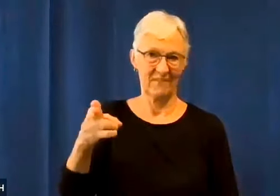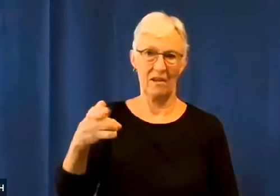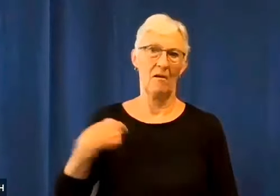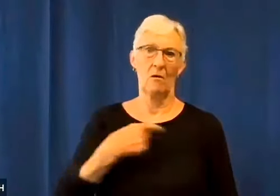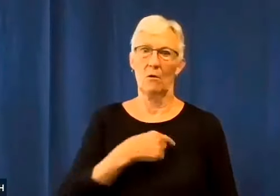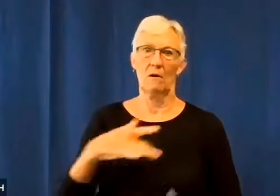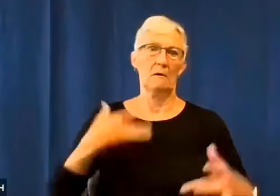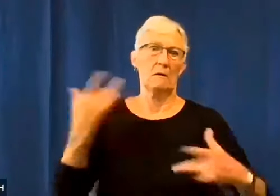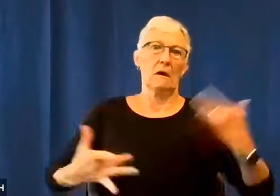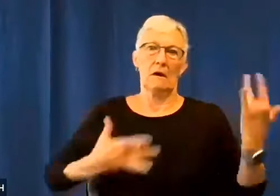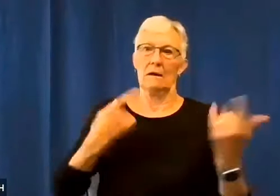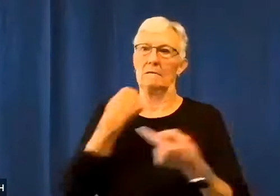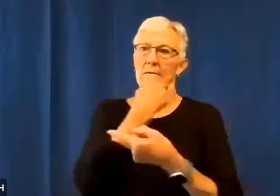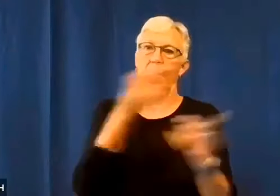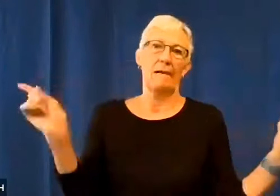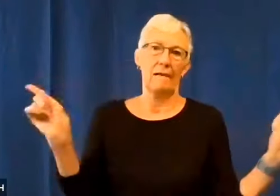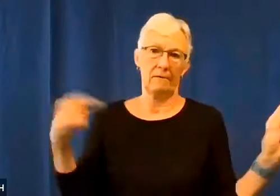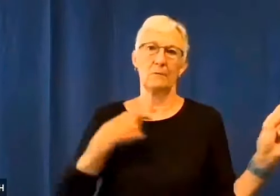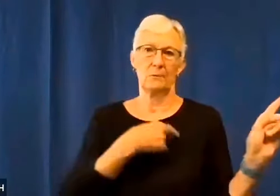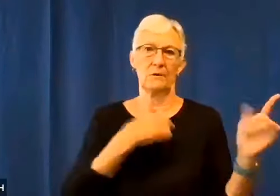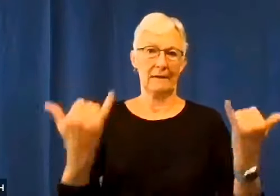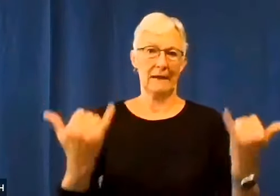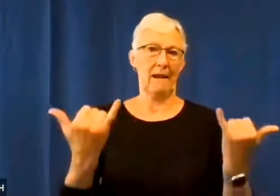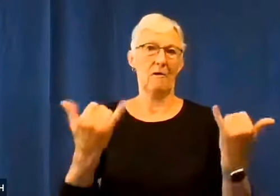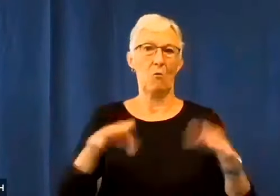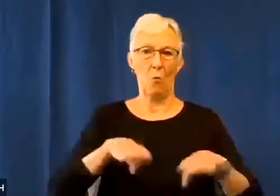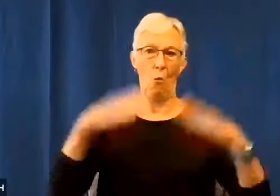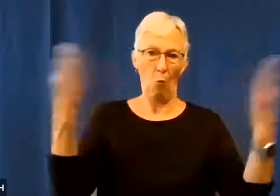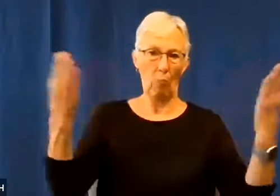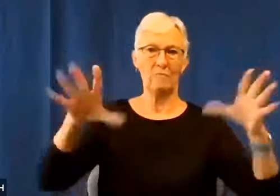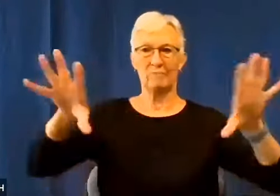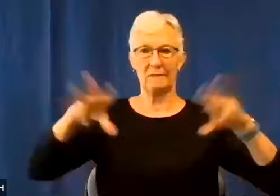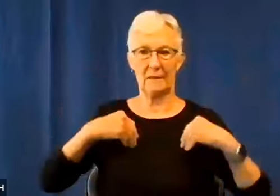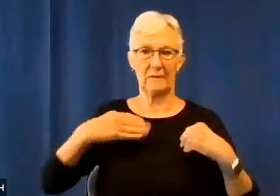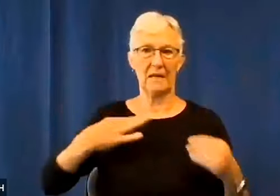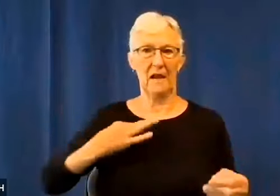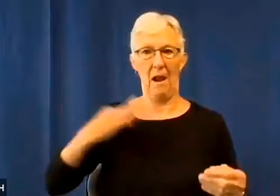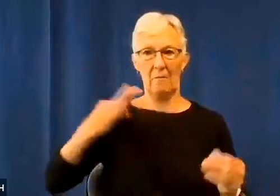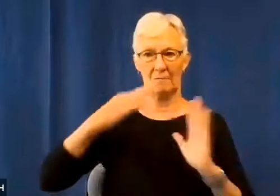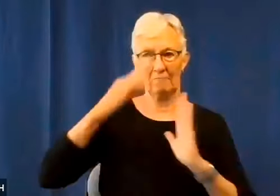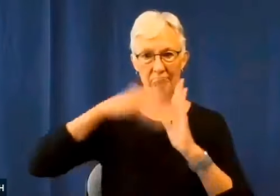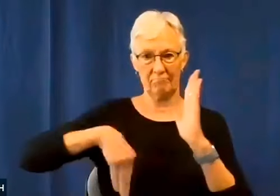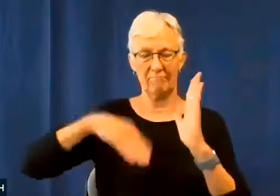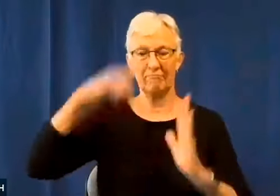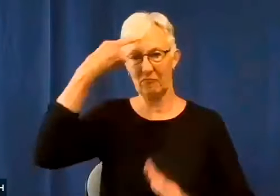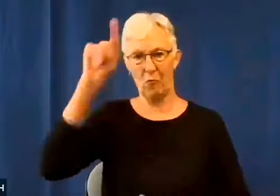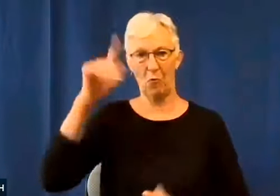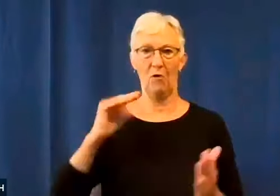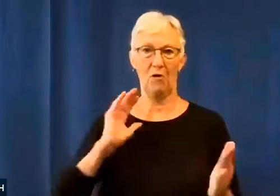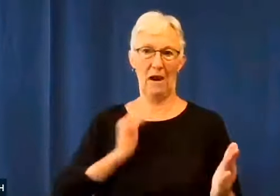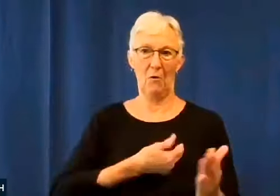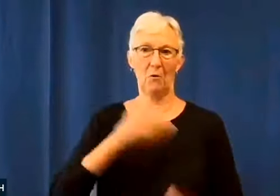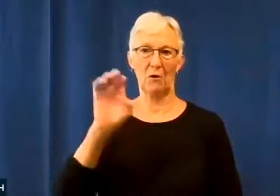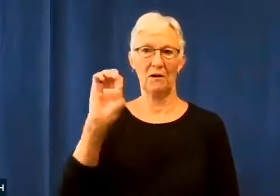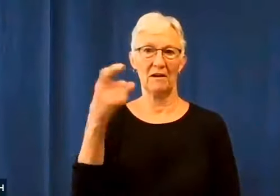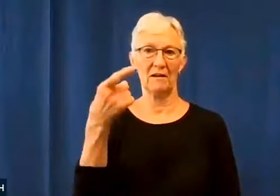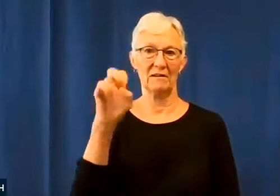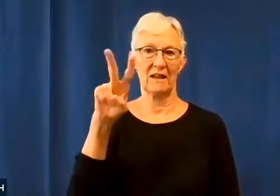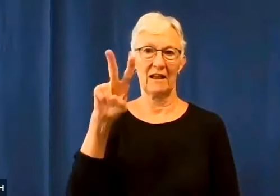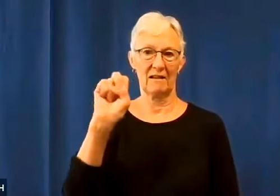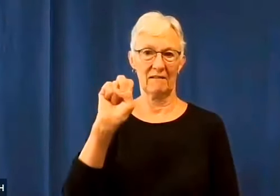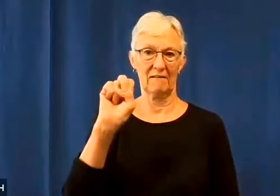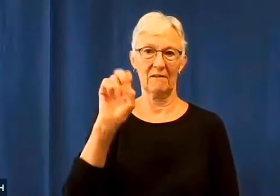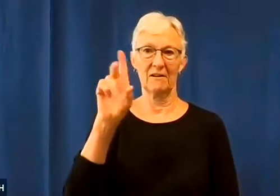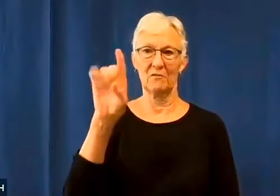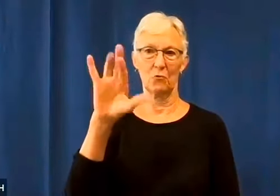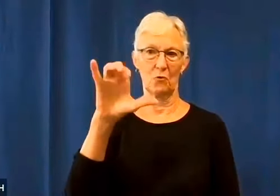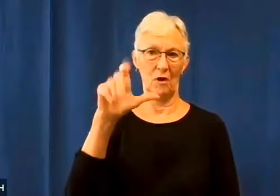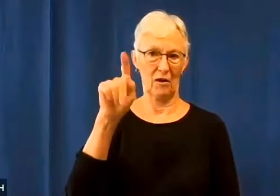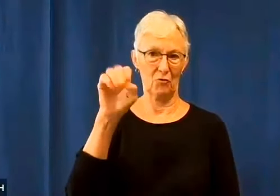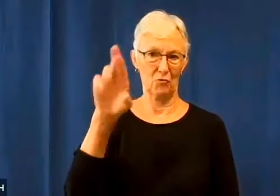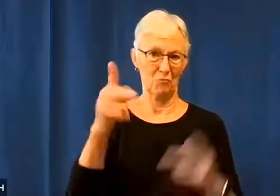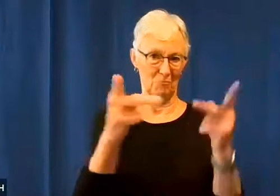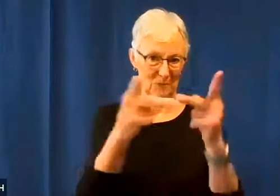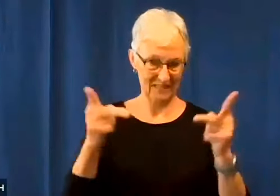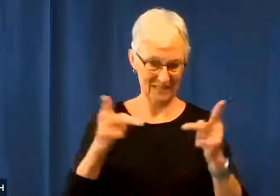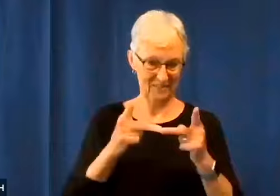Is excited to announce that we are now accepting applications for our next Executive Director